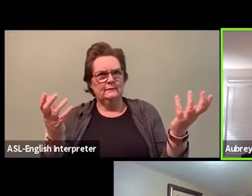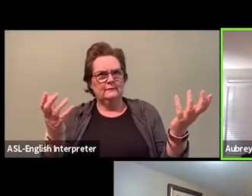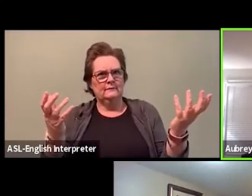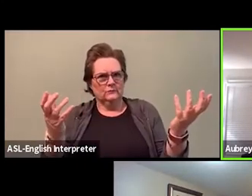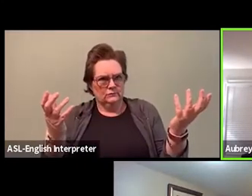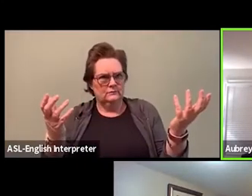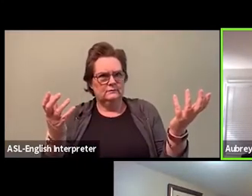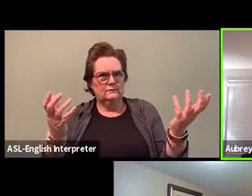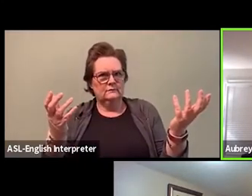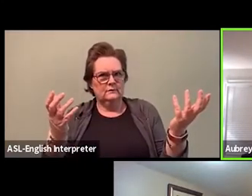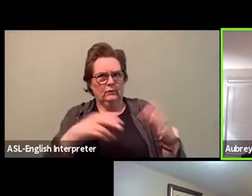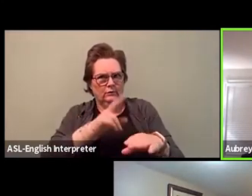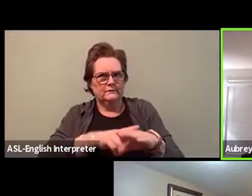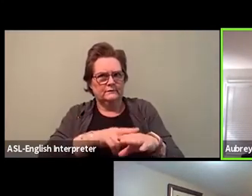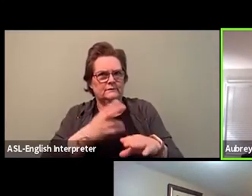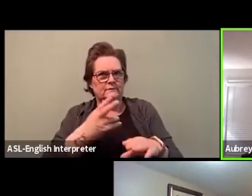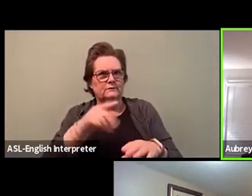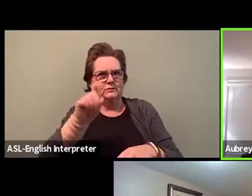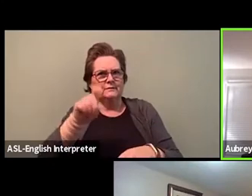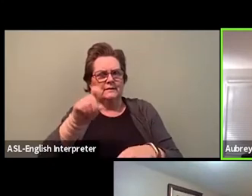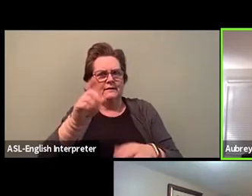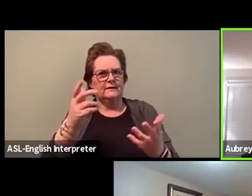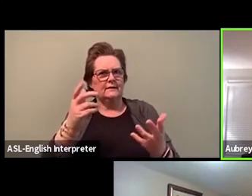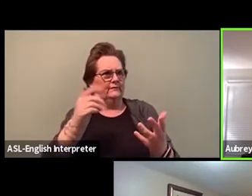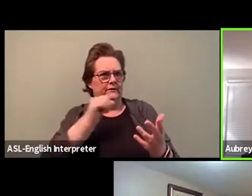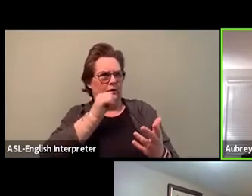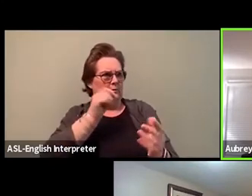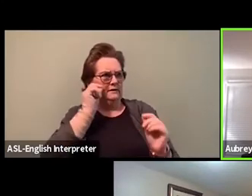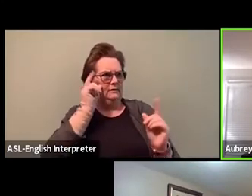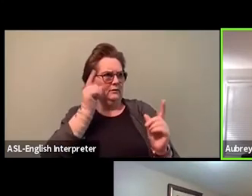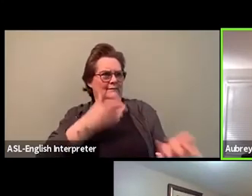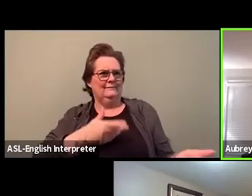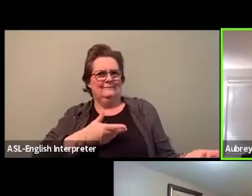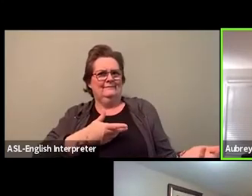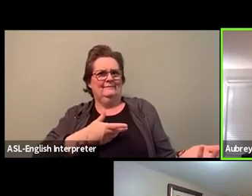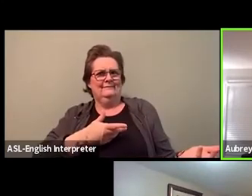But I ask people to focus on the more important point,